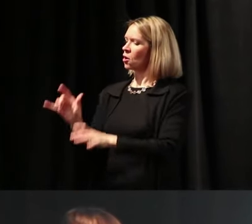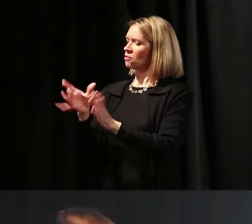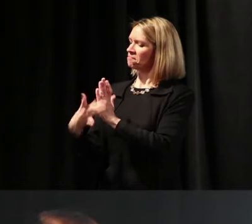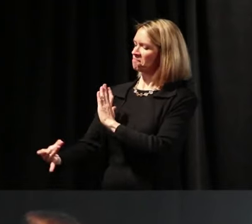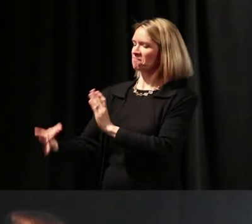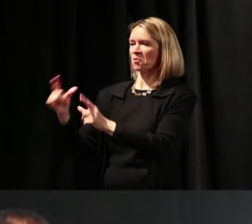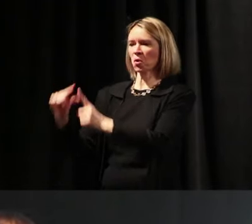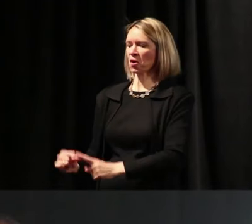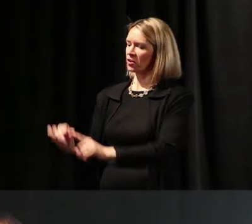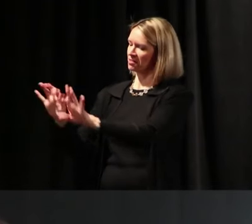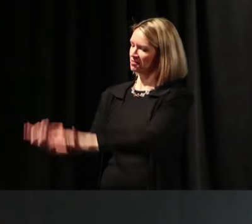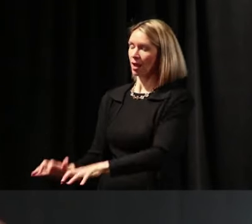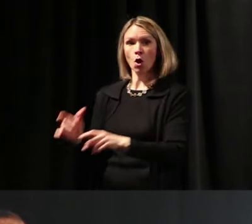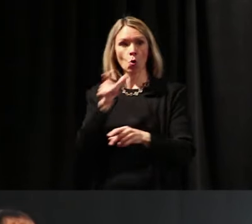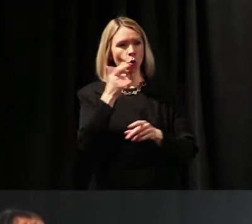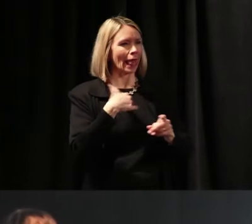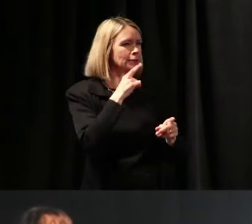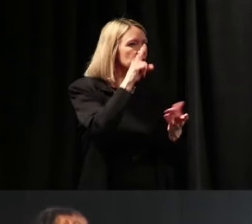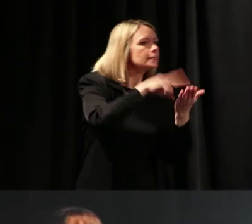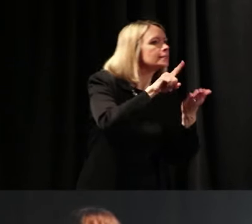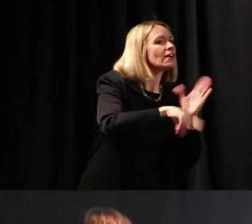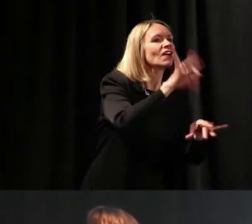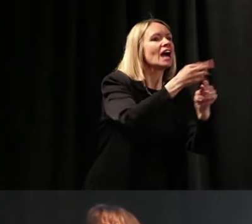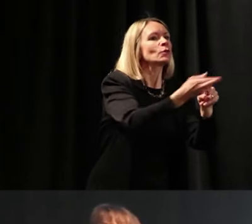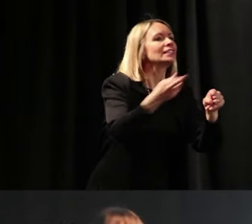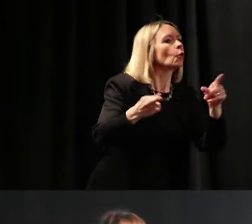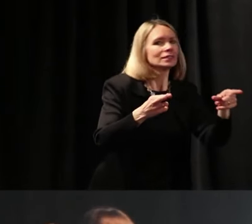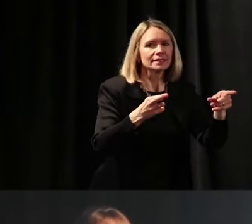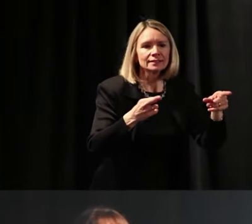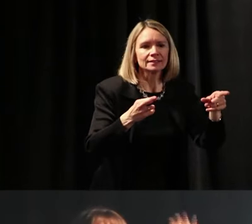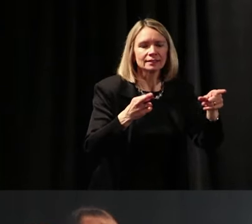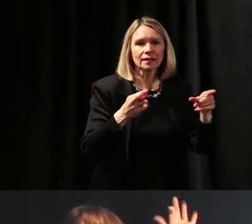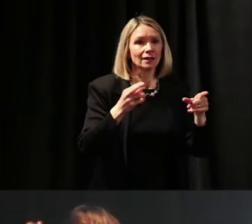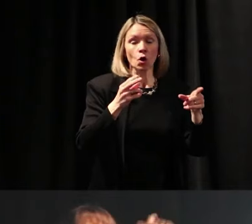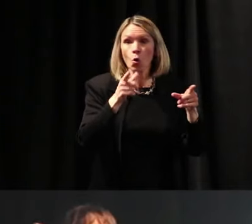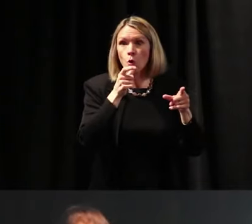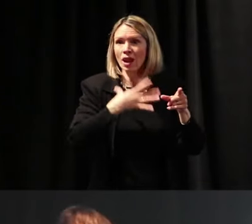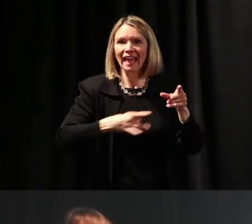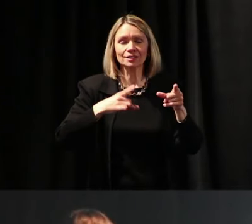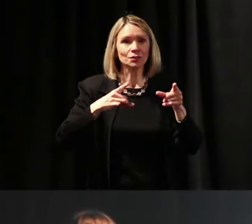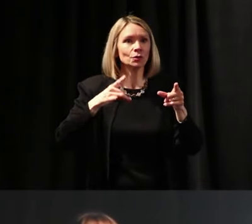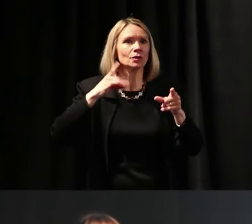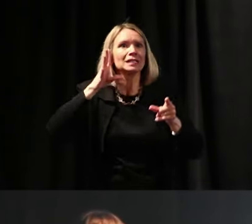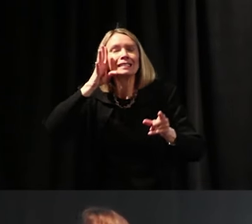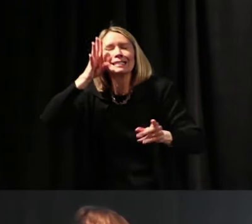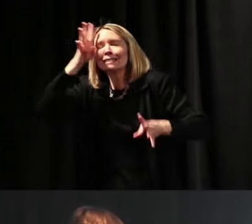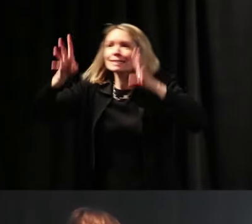to go out and find other resources, who's the one who – who's the one that comes out